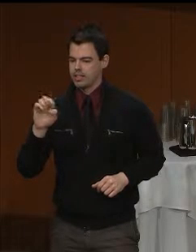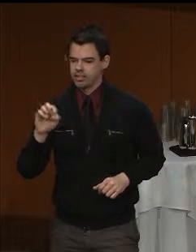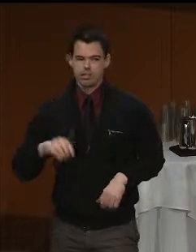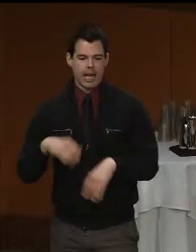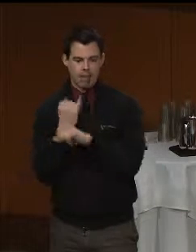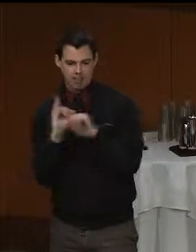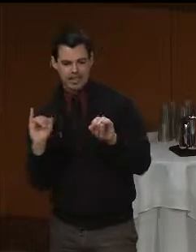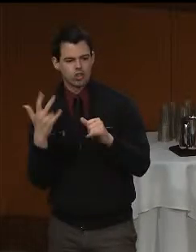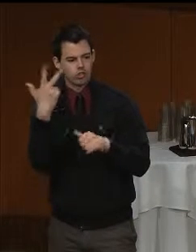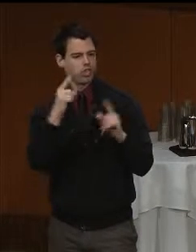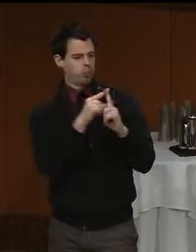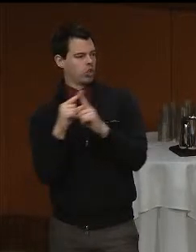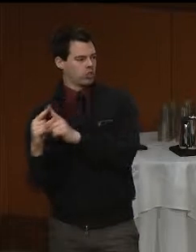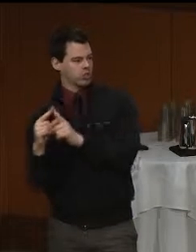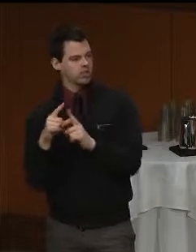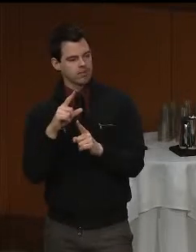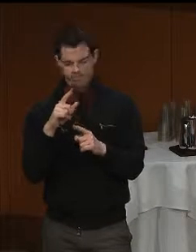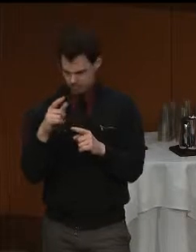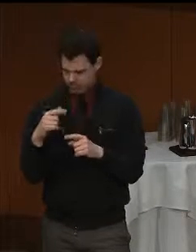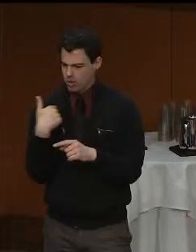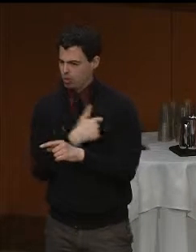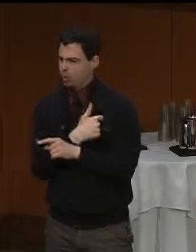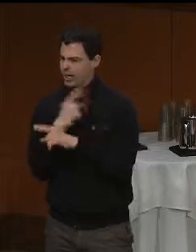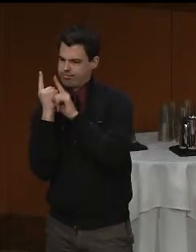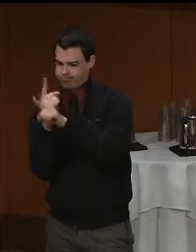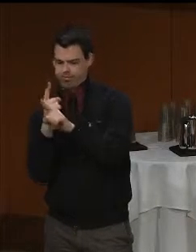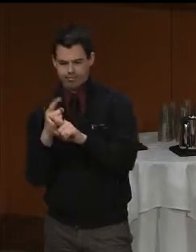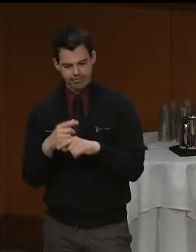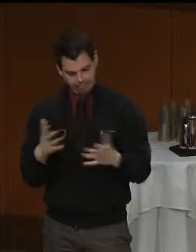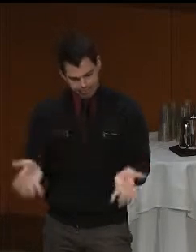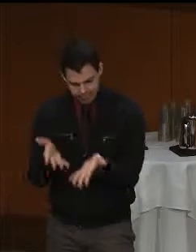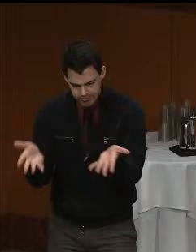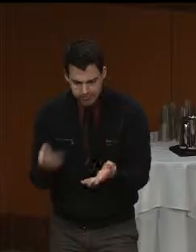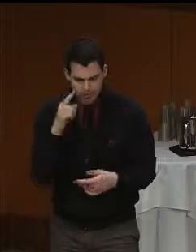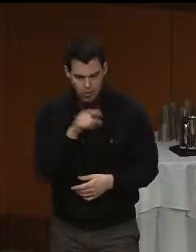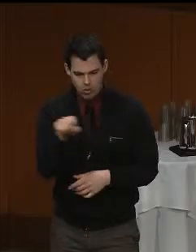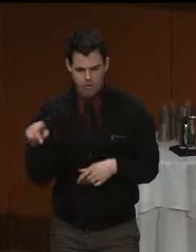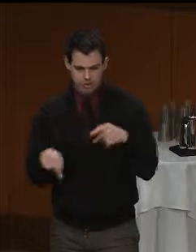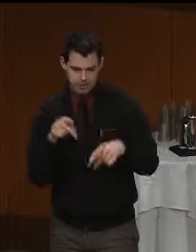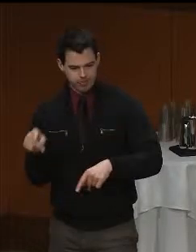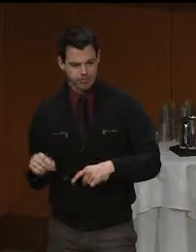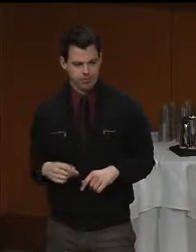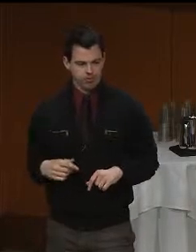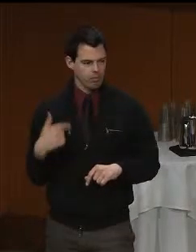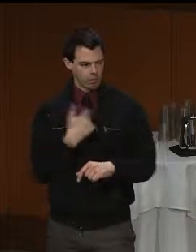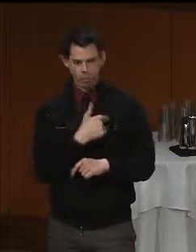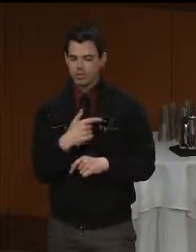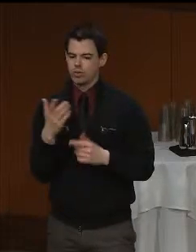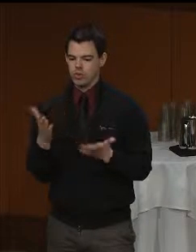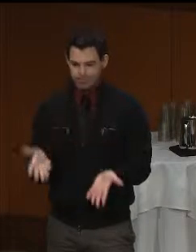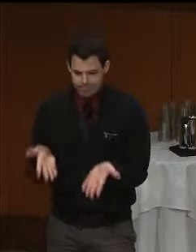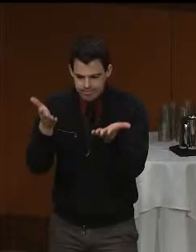We are charged with improving health outcomes, building resilience and maximizing independence,